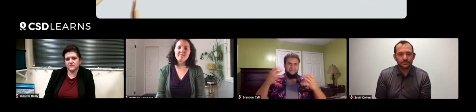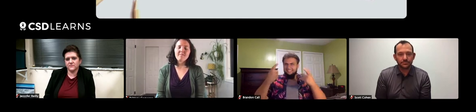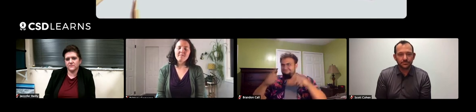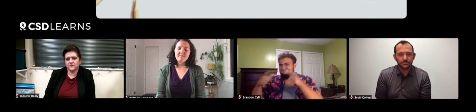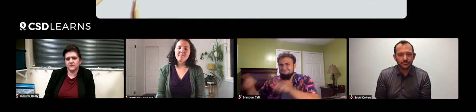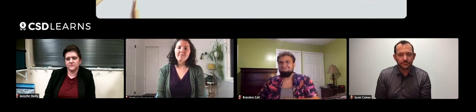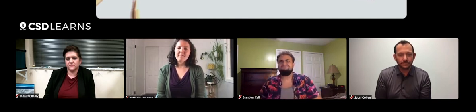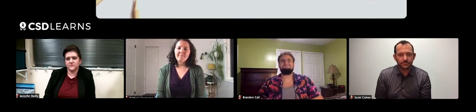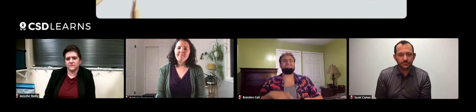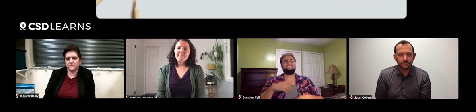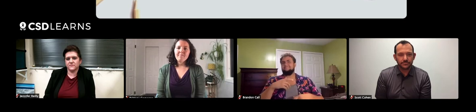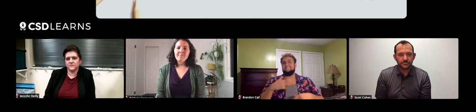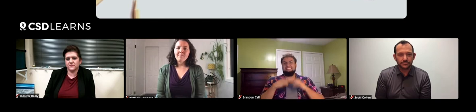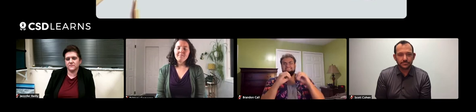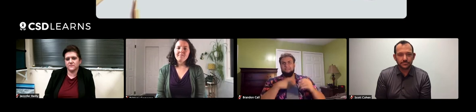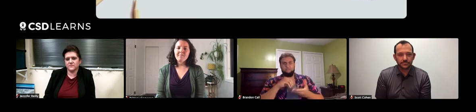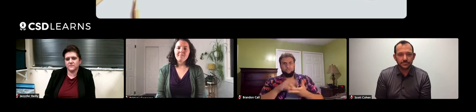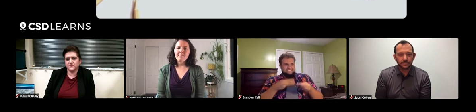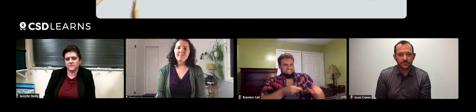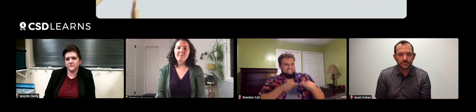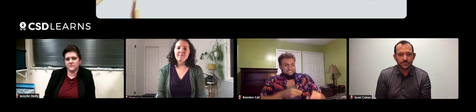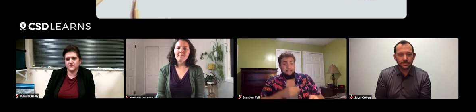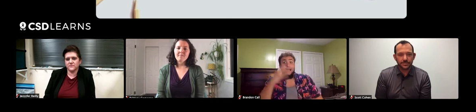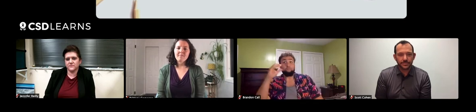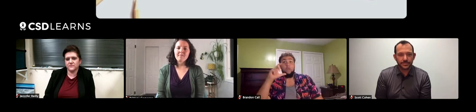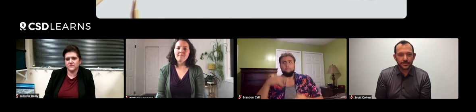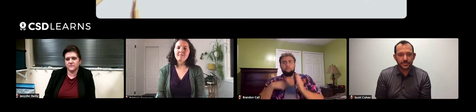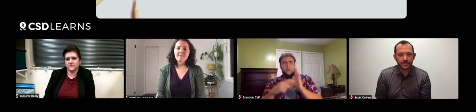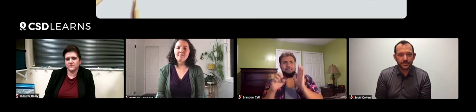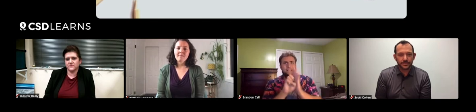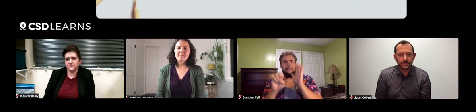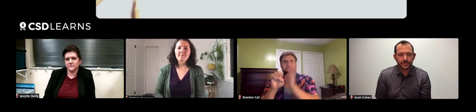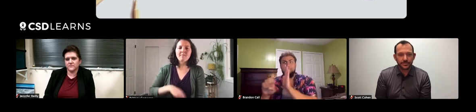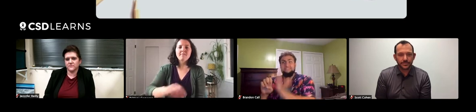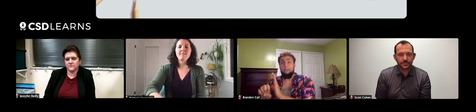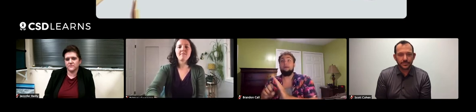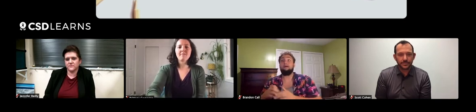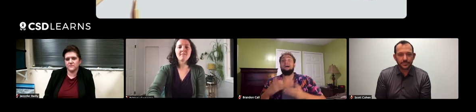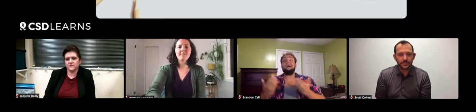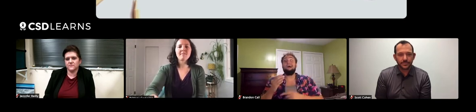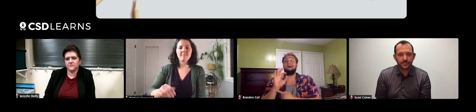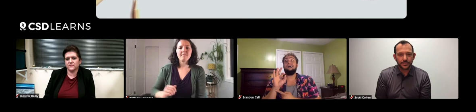There's a lot going on. I'm trying to teach the students. In the Outdoors Club, I try to give examples